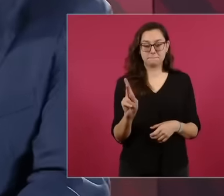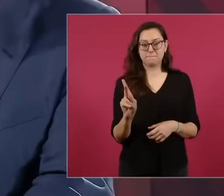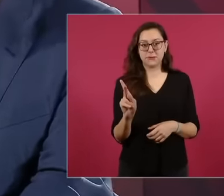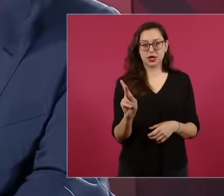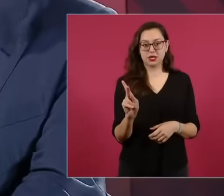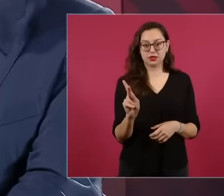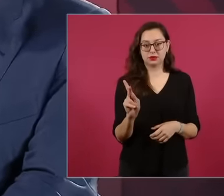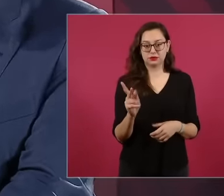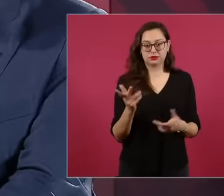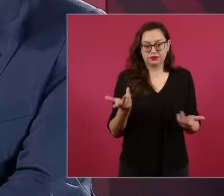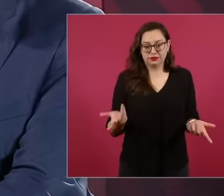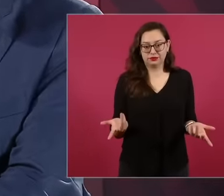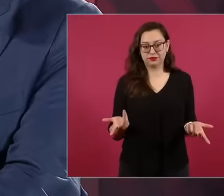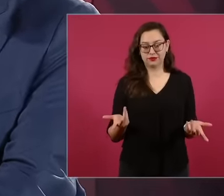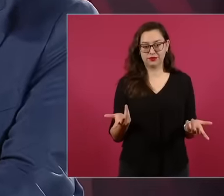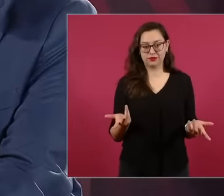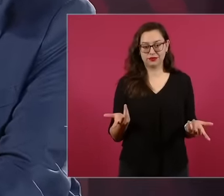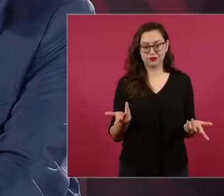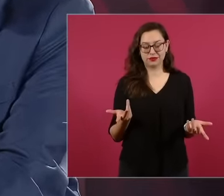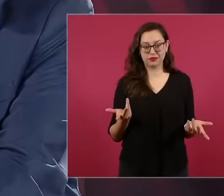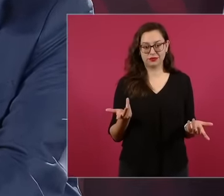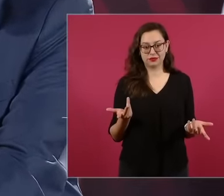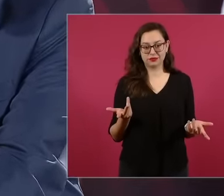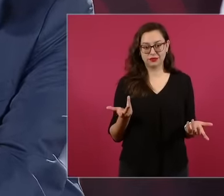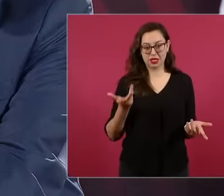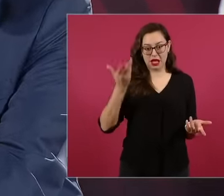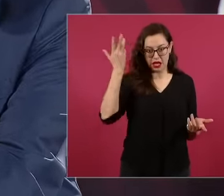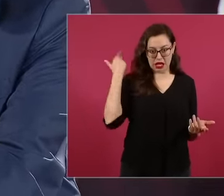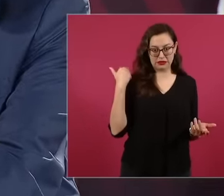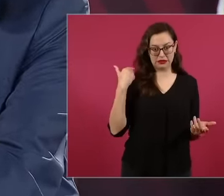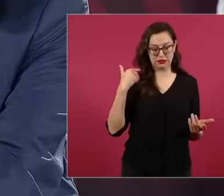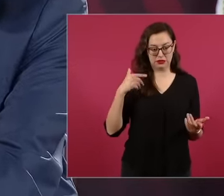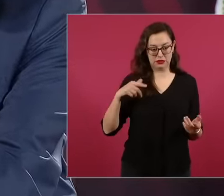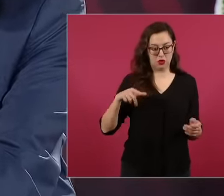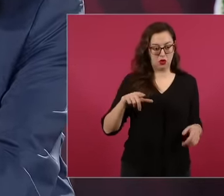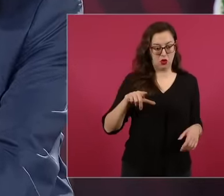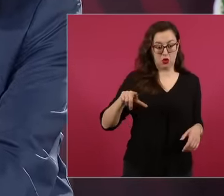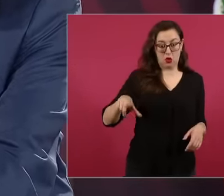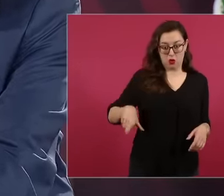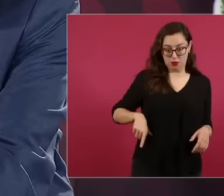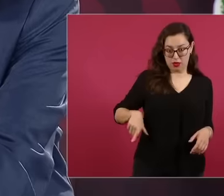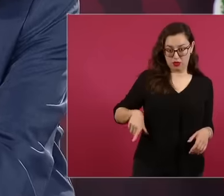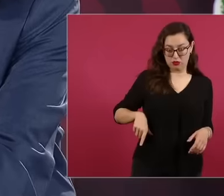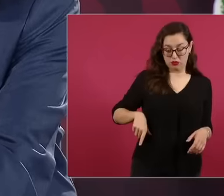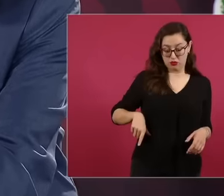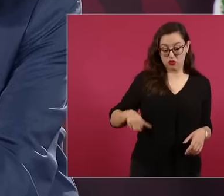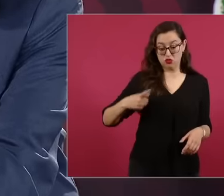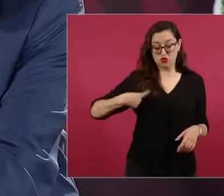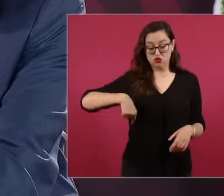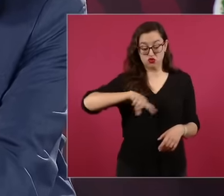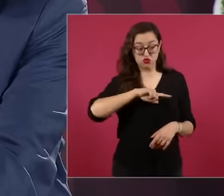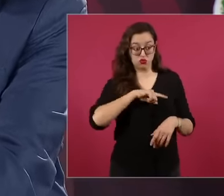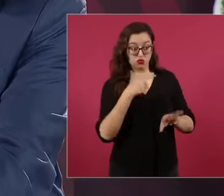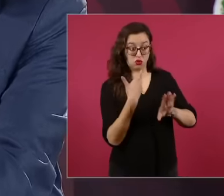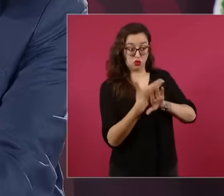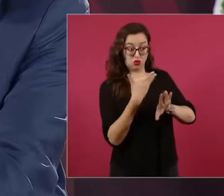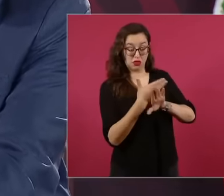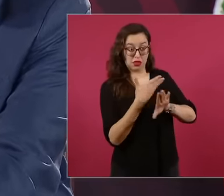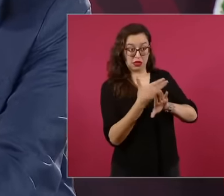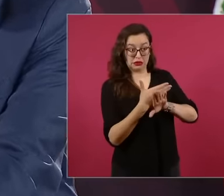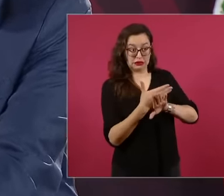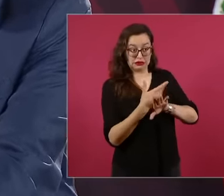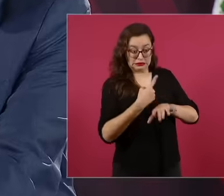predictable. Whom he invites to